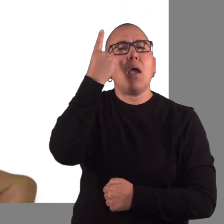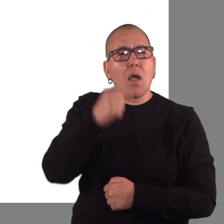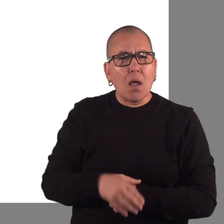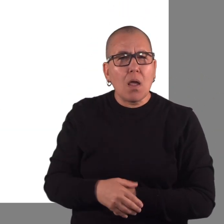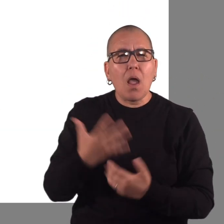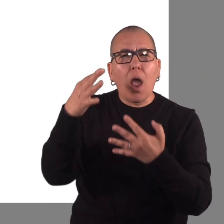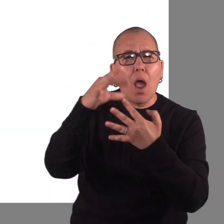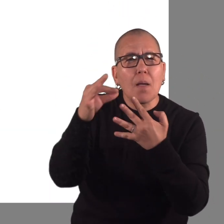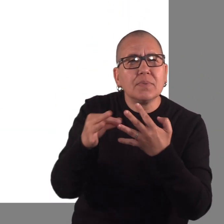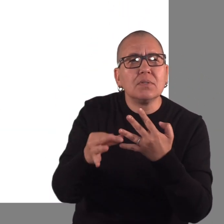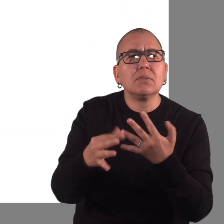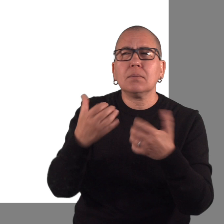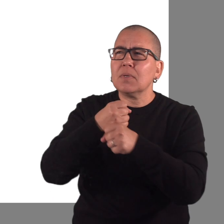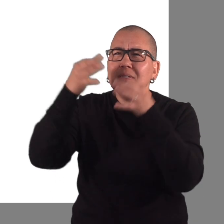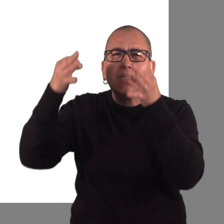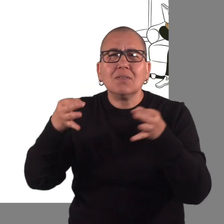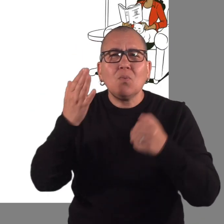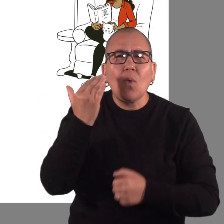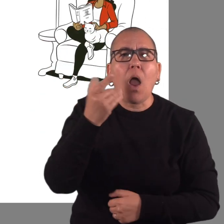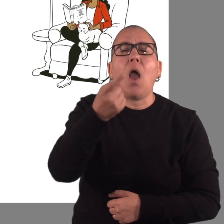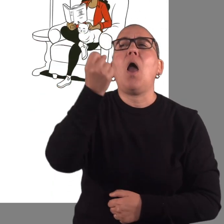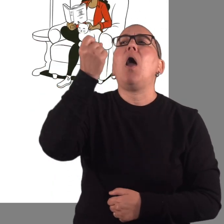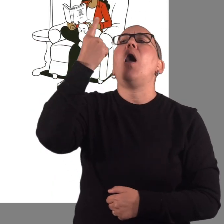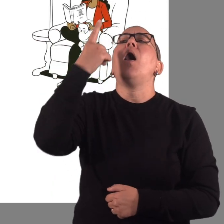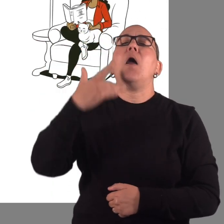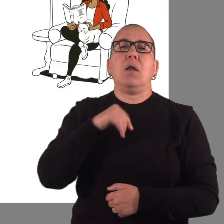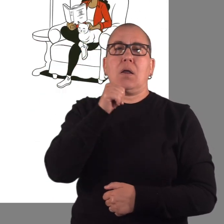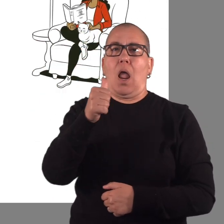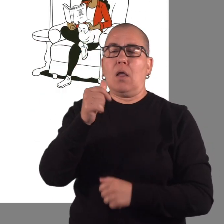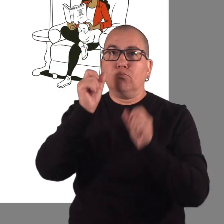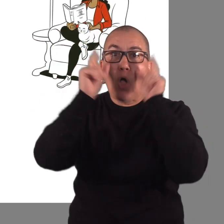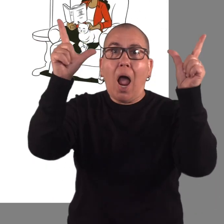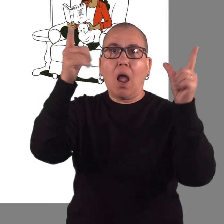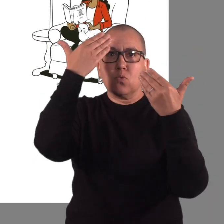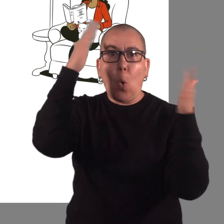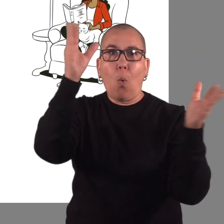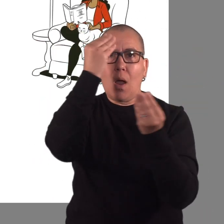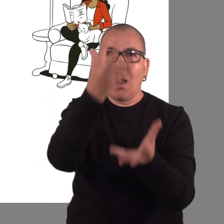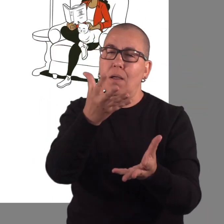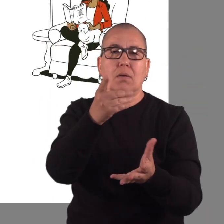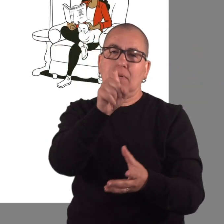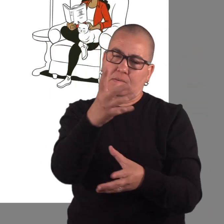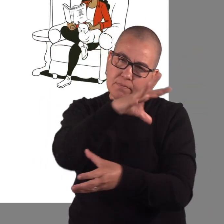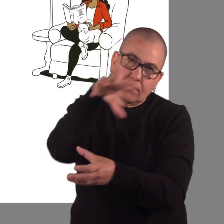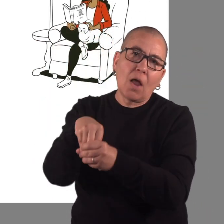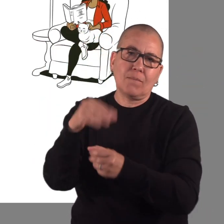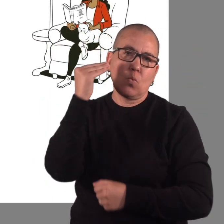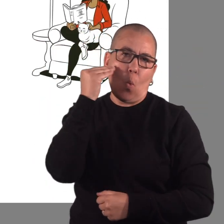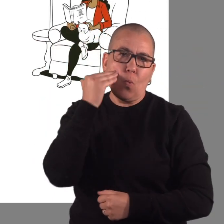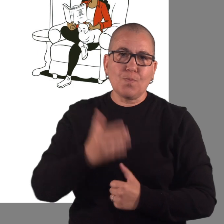your options and choices, so you are involved in making decisions.